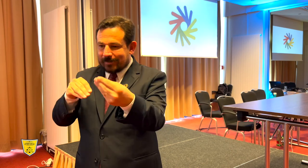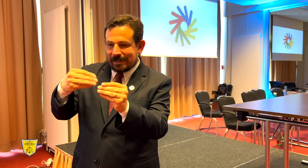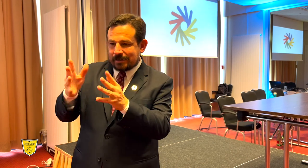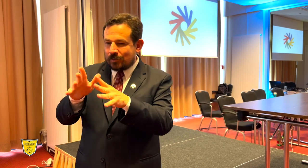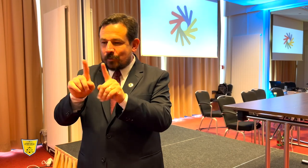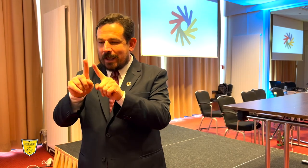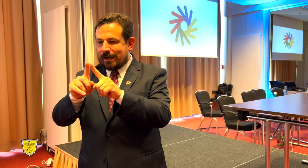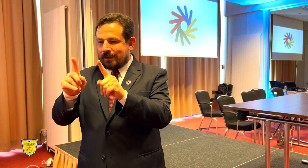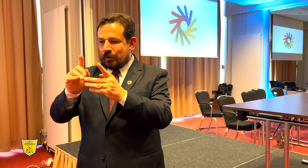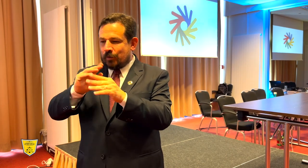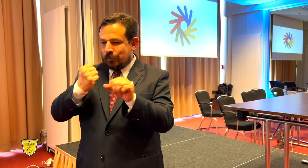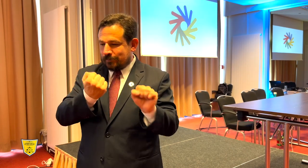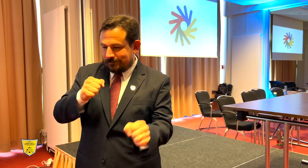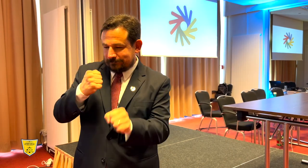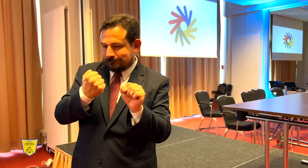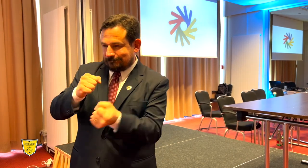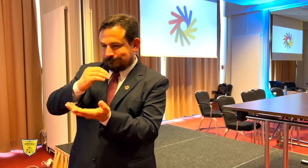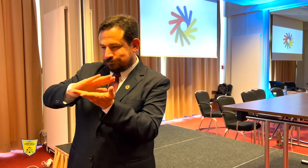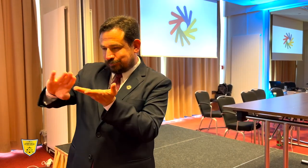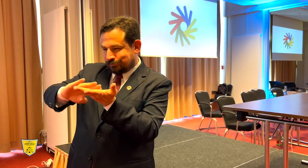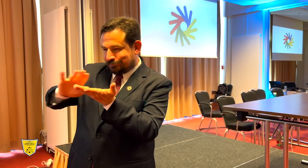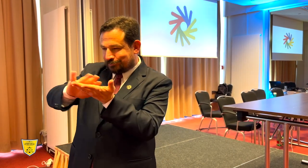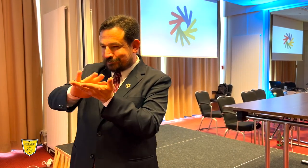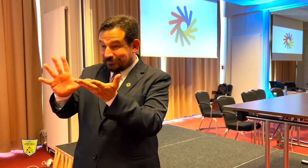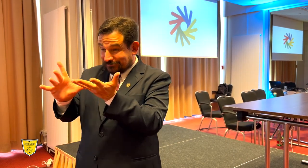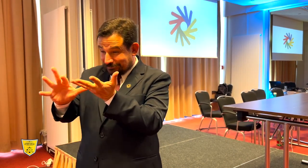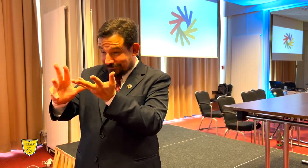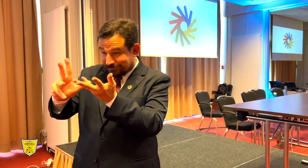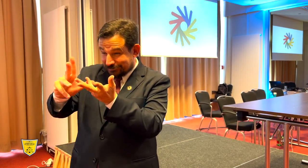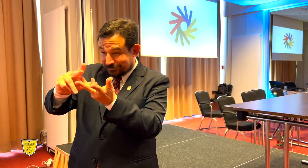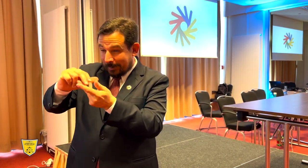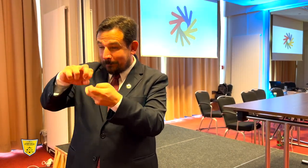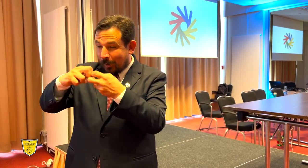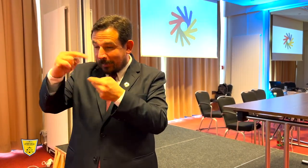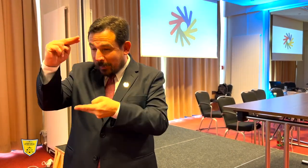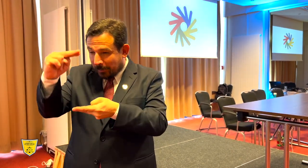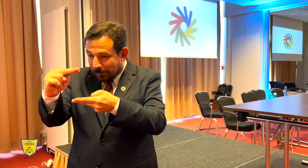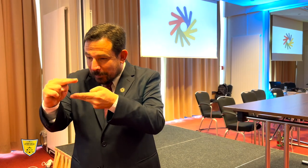But, ICSD will support OC, to fix and resolve problems,